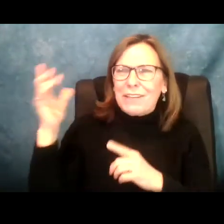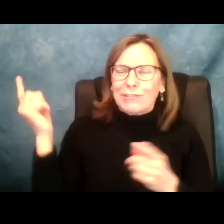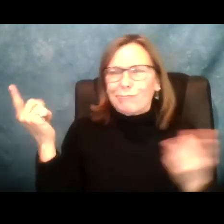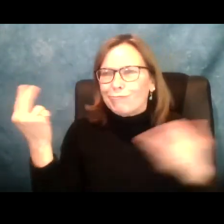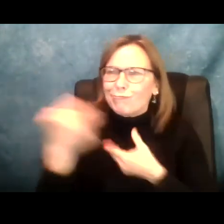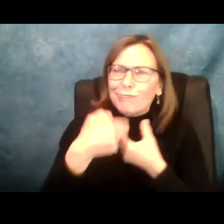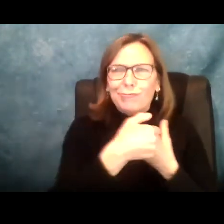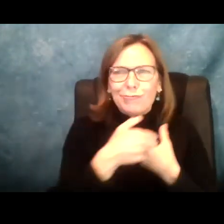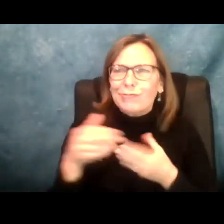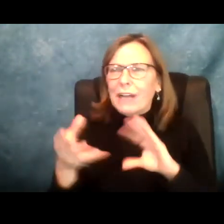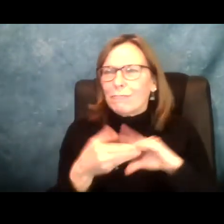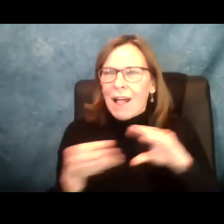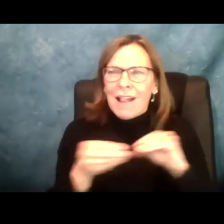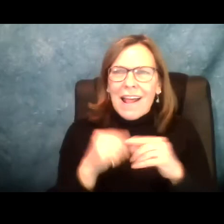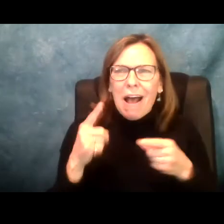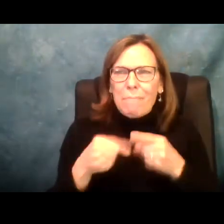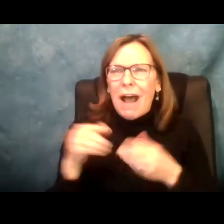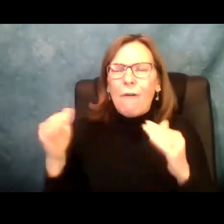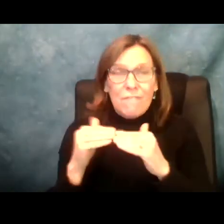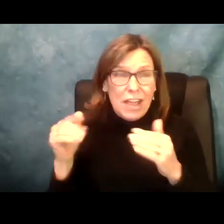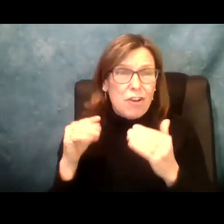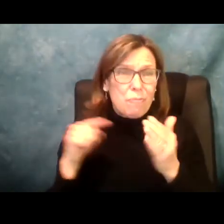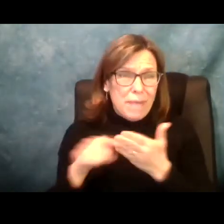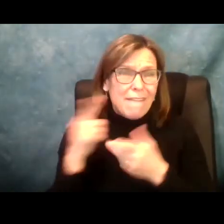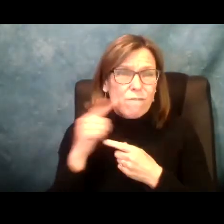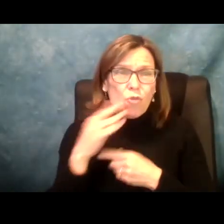much. This has been great. We have had so many champions